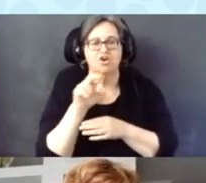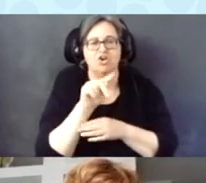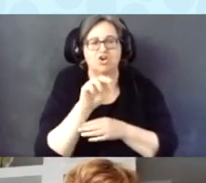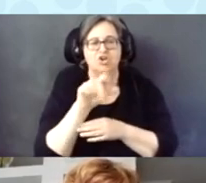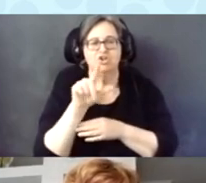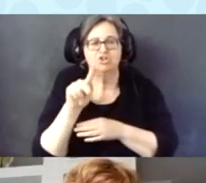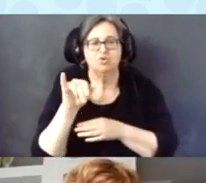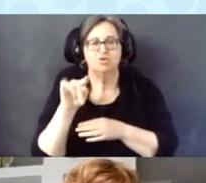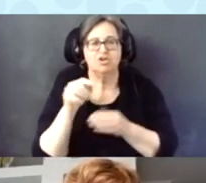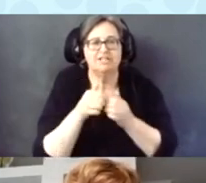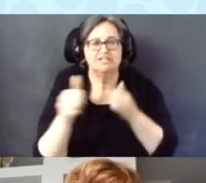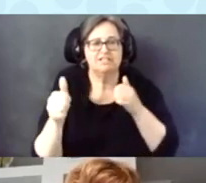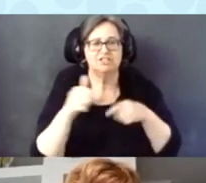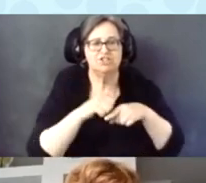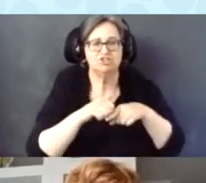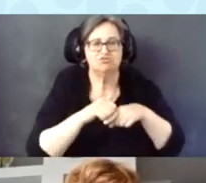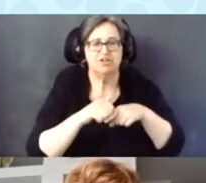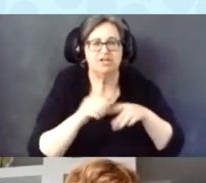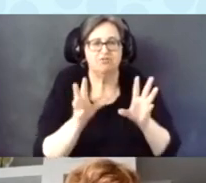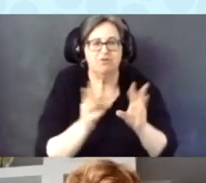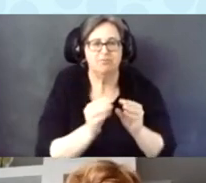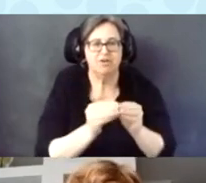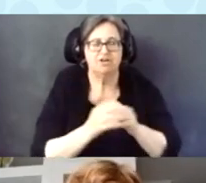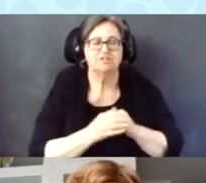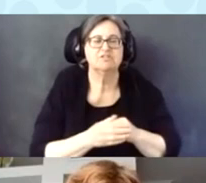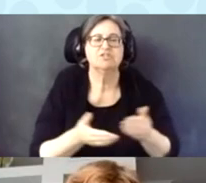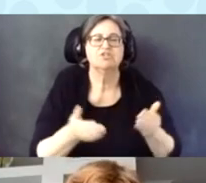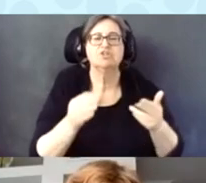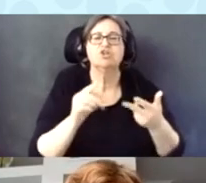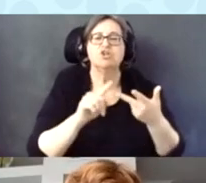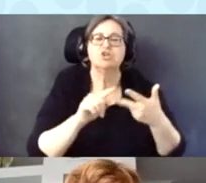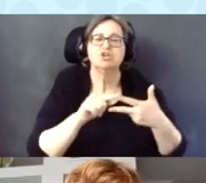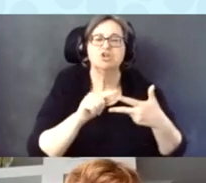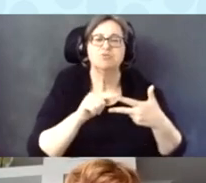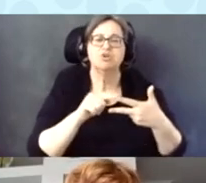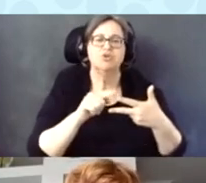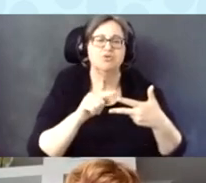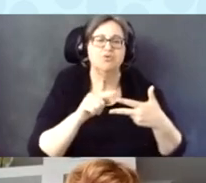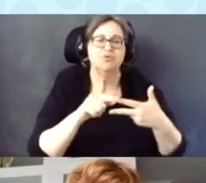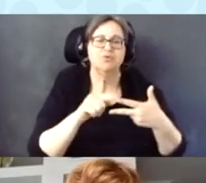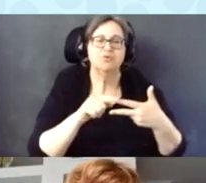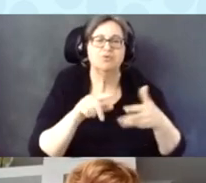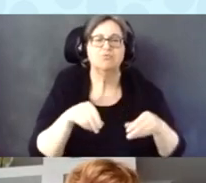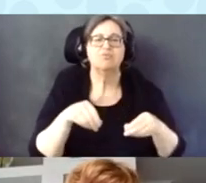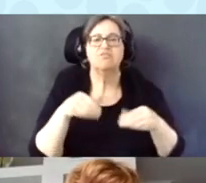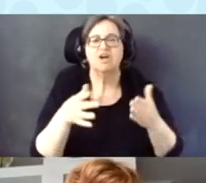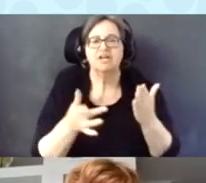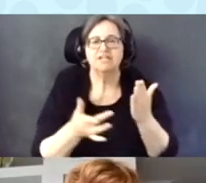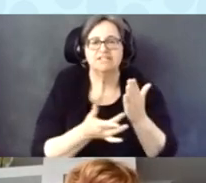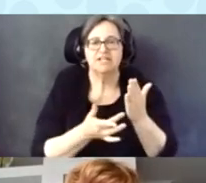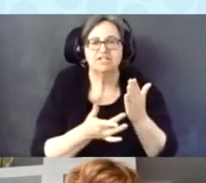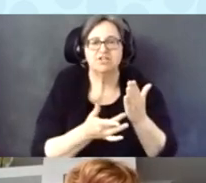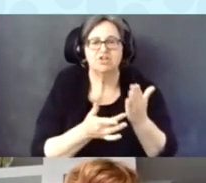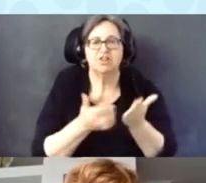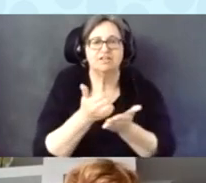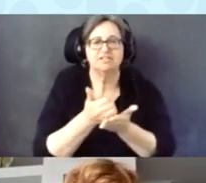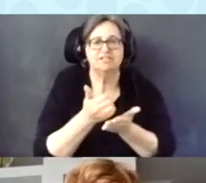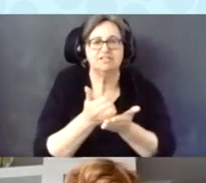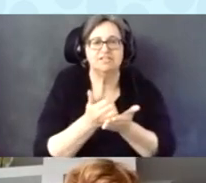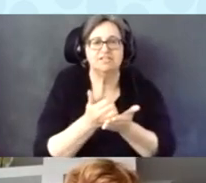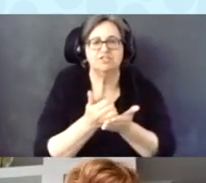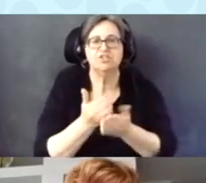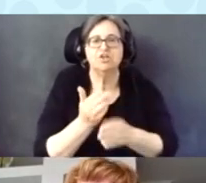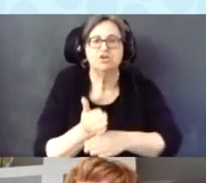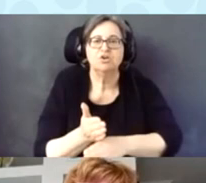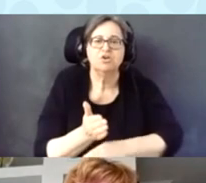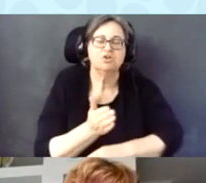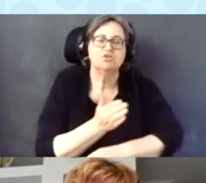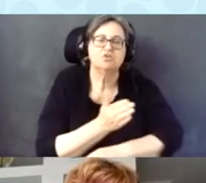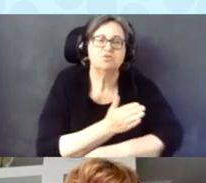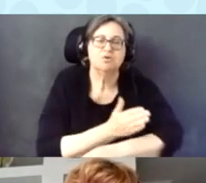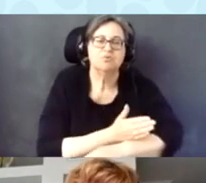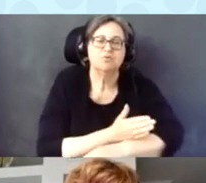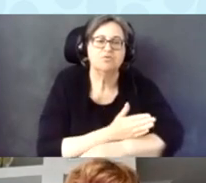Number 2, it's to provide technical assistance to improve voting experiences with our survey